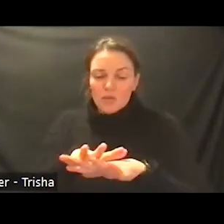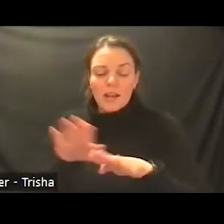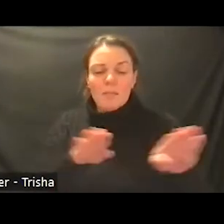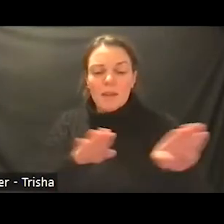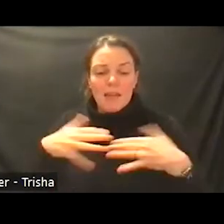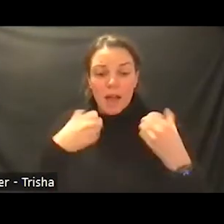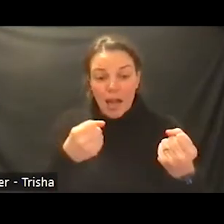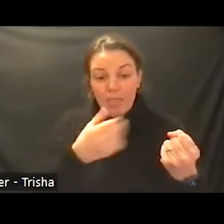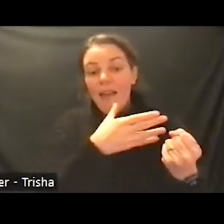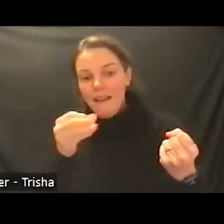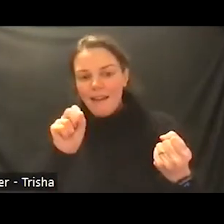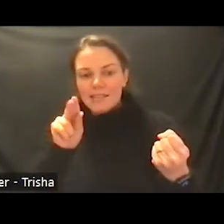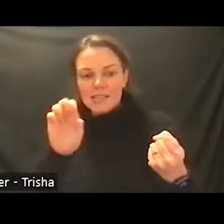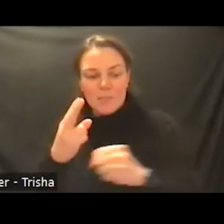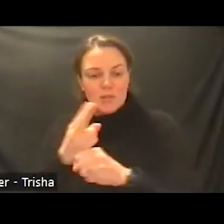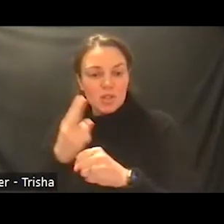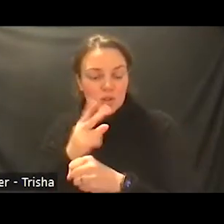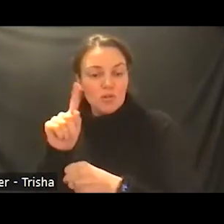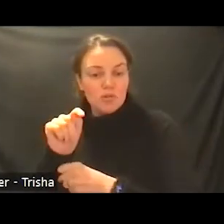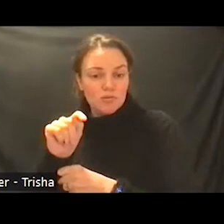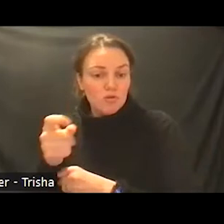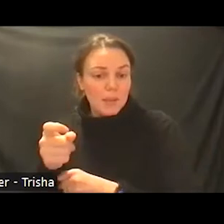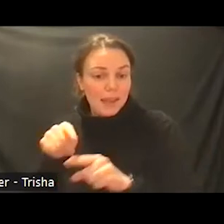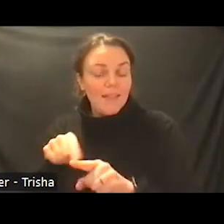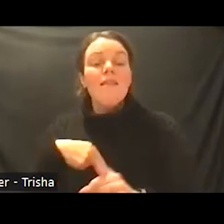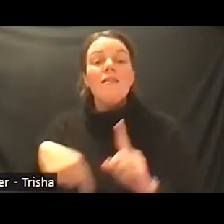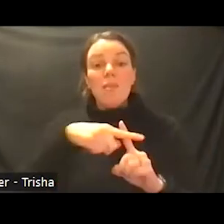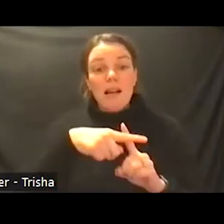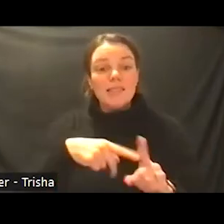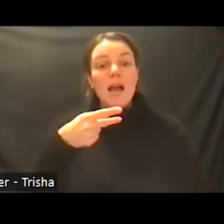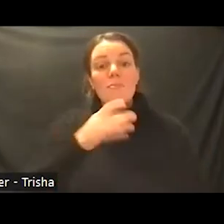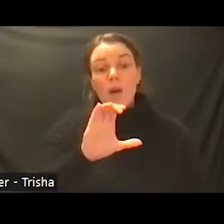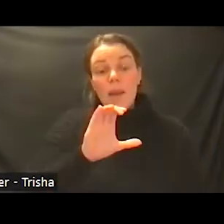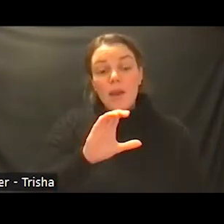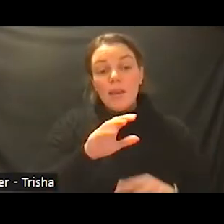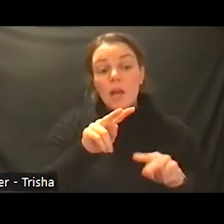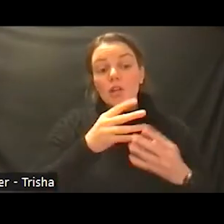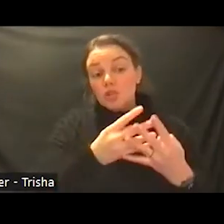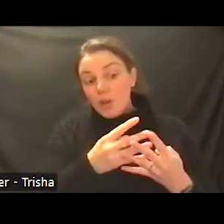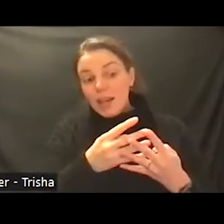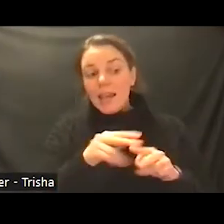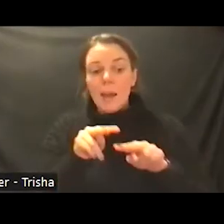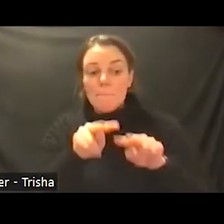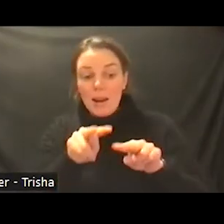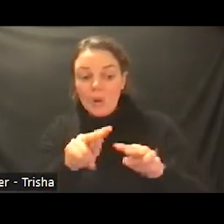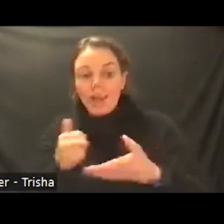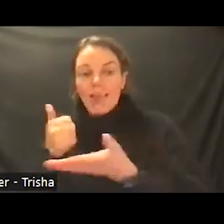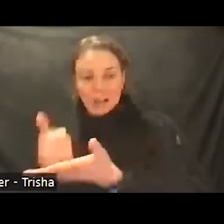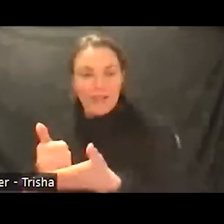use treatment as well as primary care screening and monitoring and interventions which are